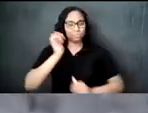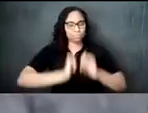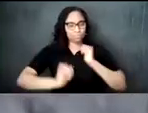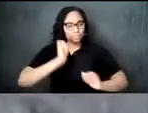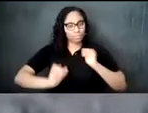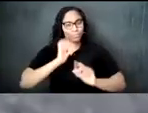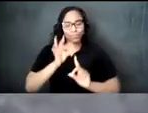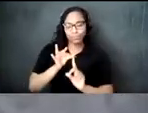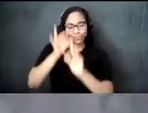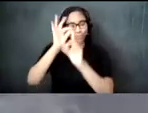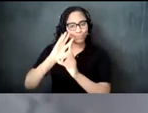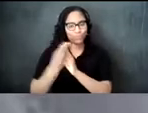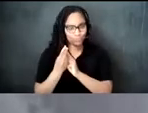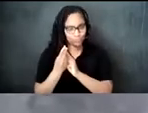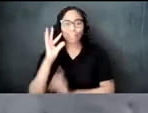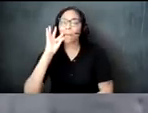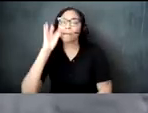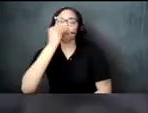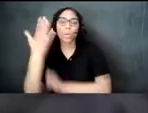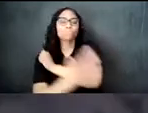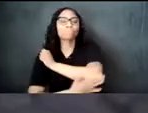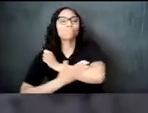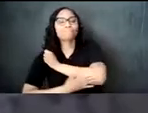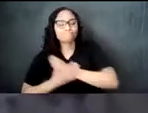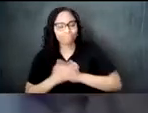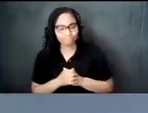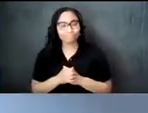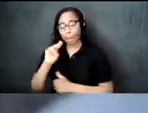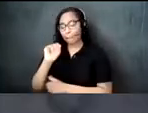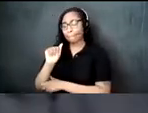in the flower country moroccan tea is commonly served with rich